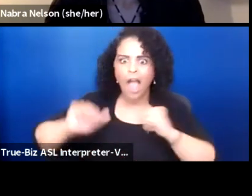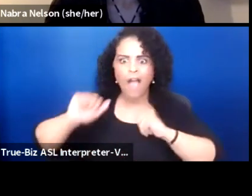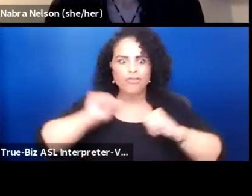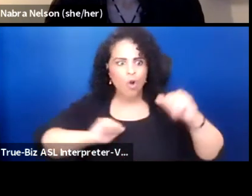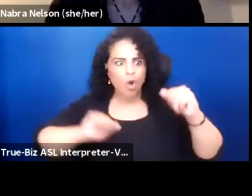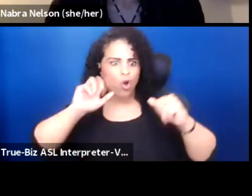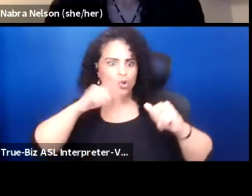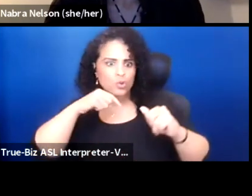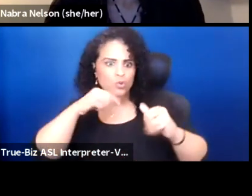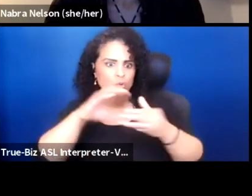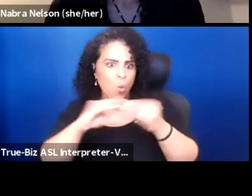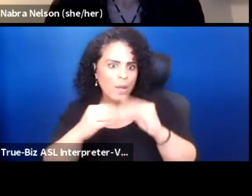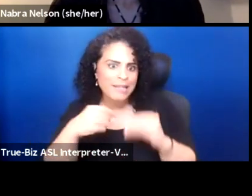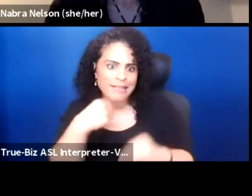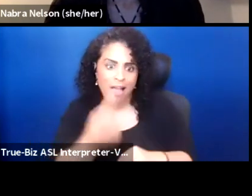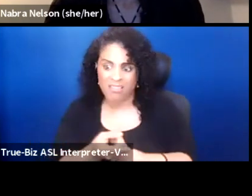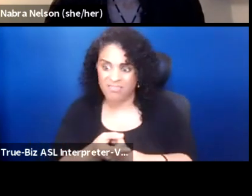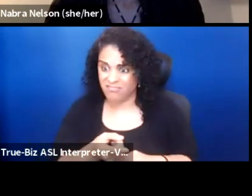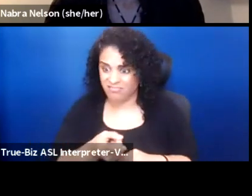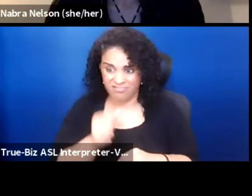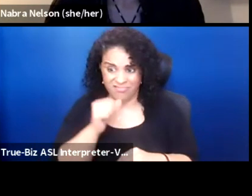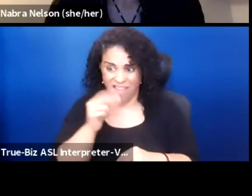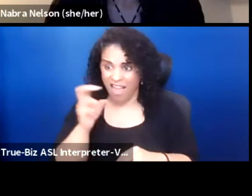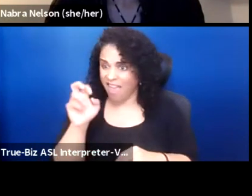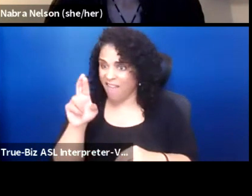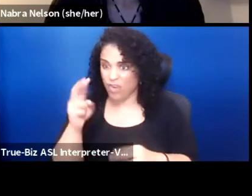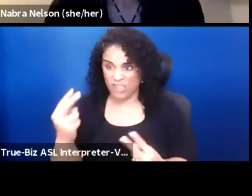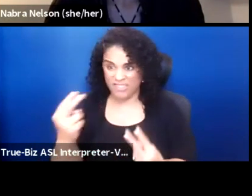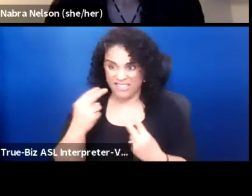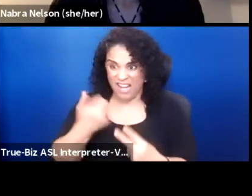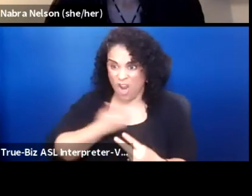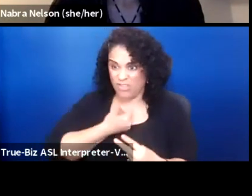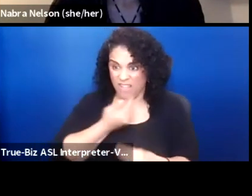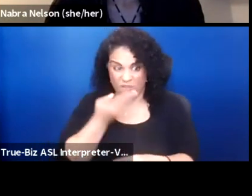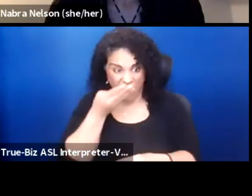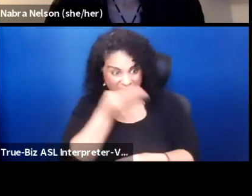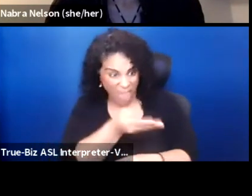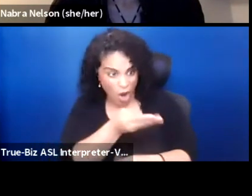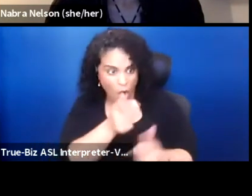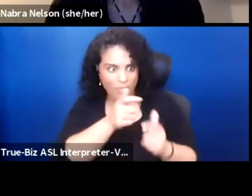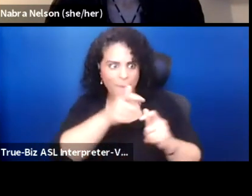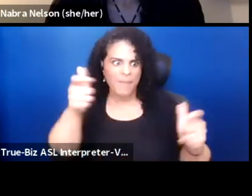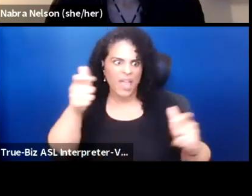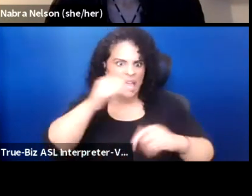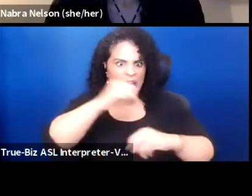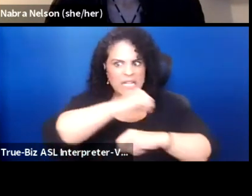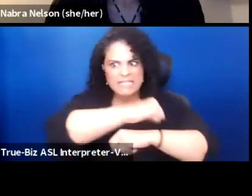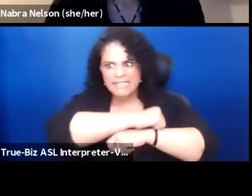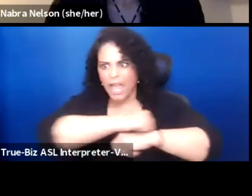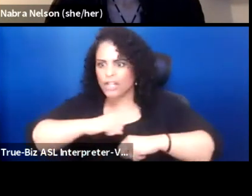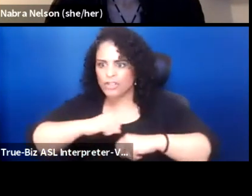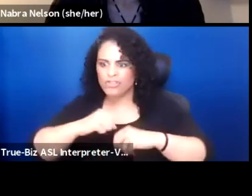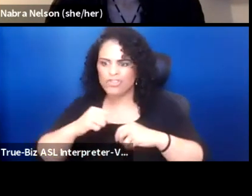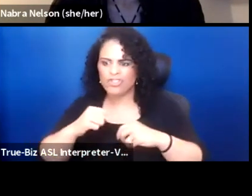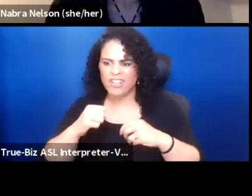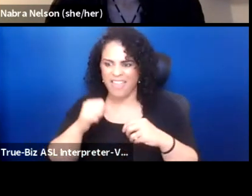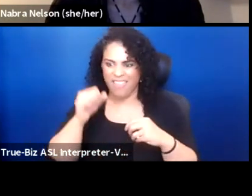and not ever seeing ourselves on those big stages. So just dismantling that idea